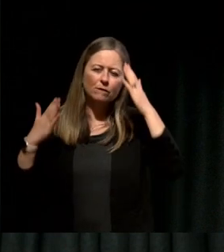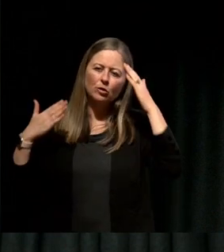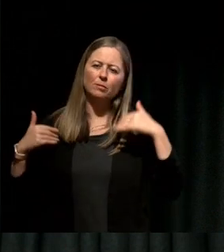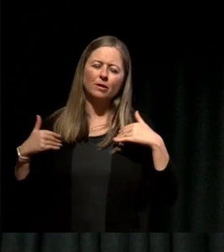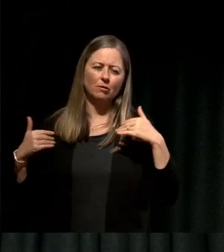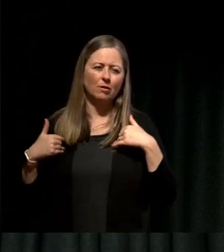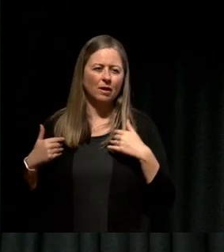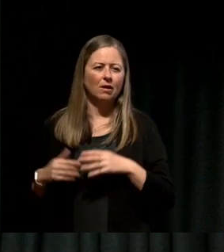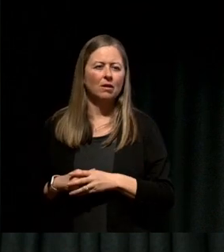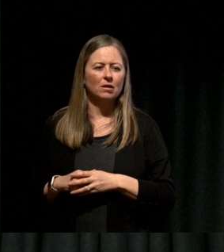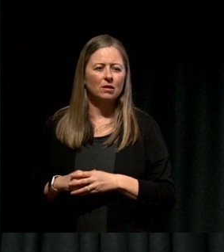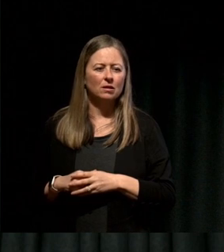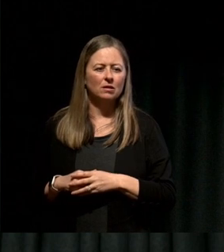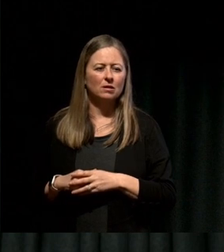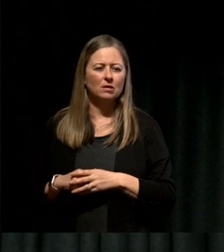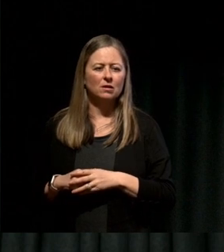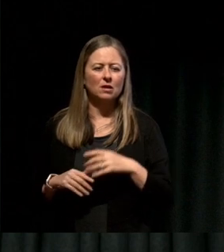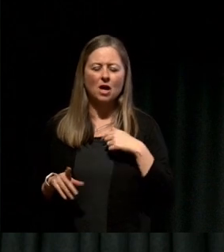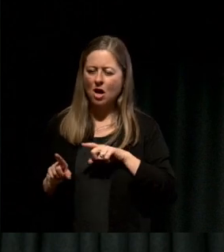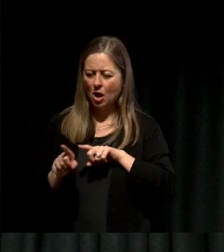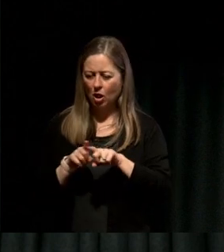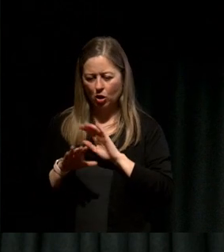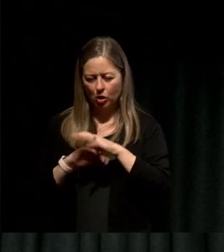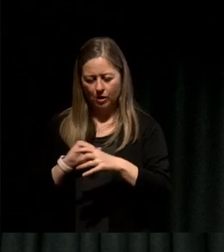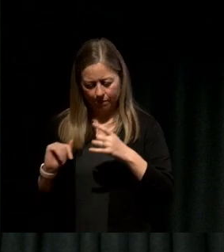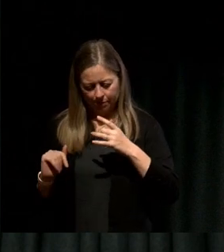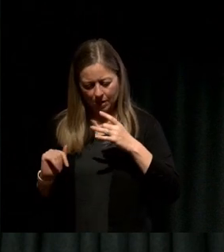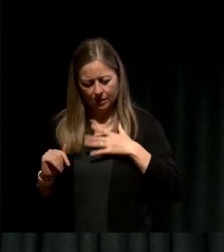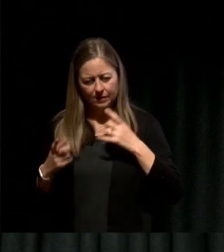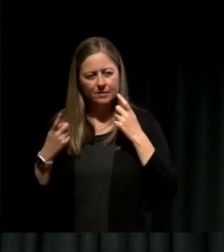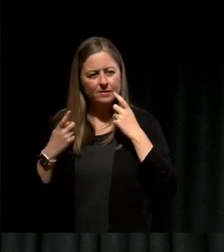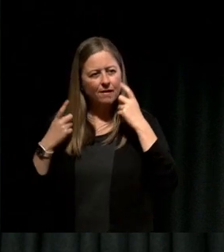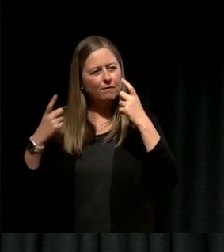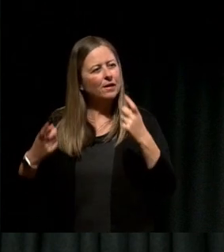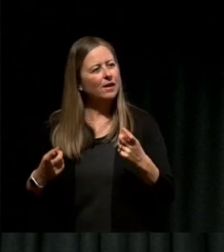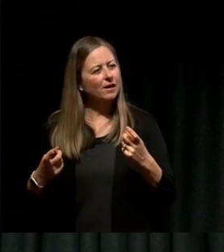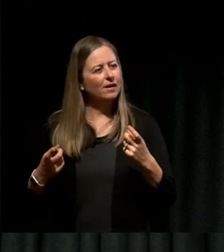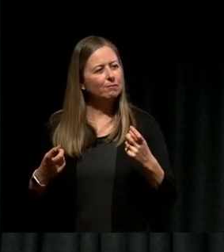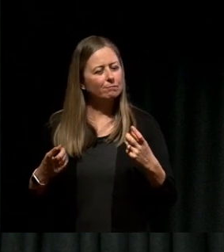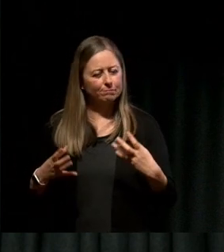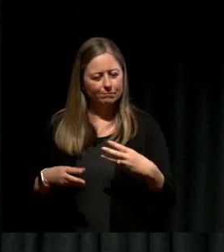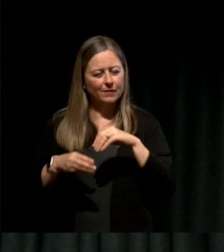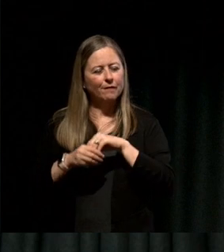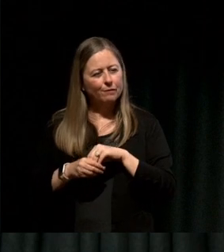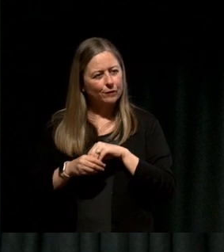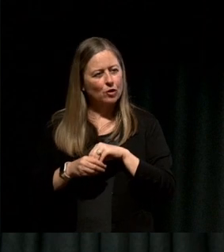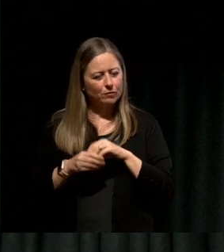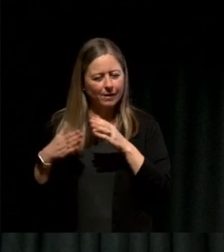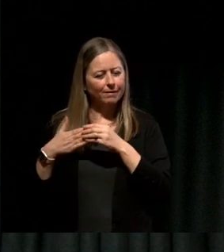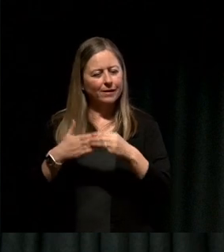And I also I started to learn some important things about self-care that are also part of conscious leadership but I was still below the line.